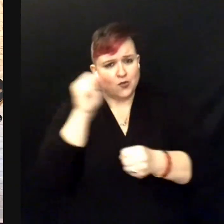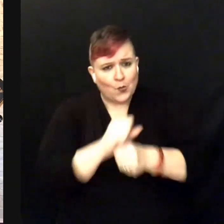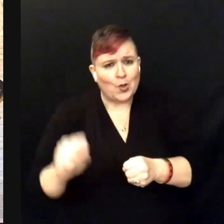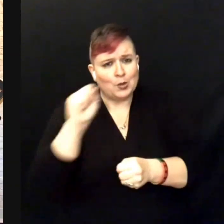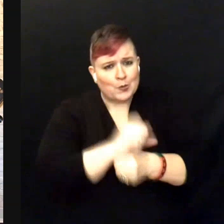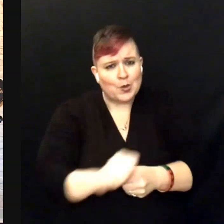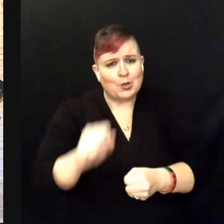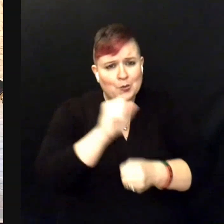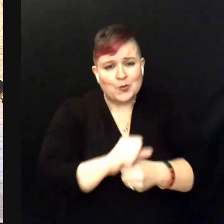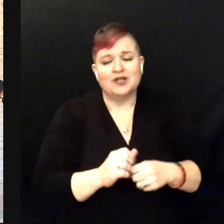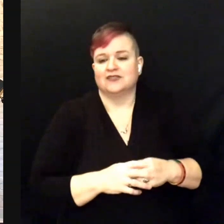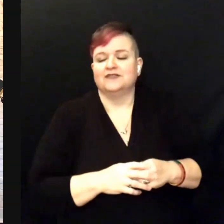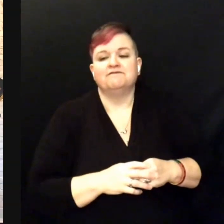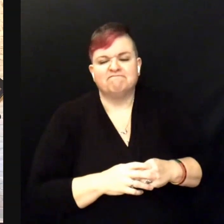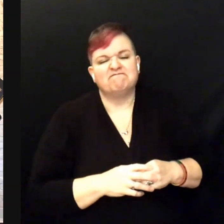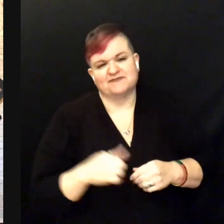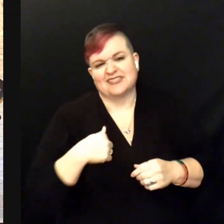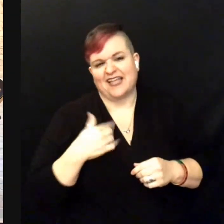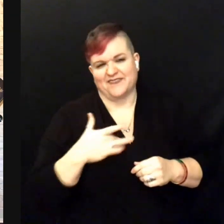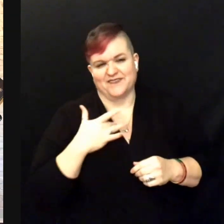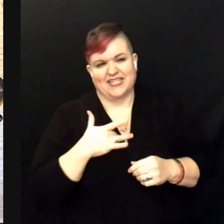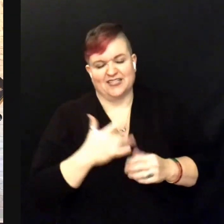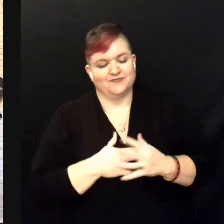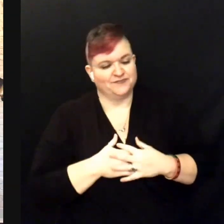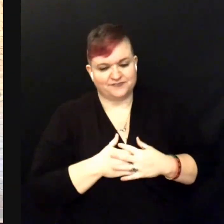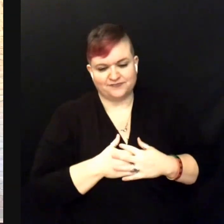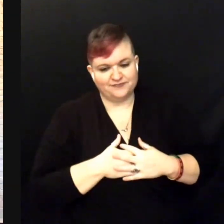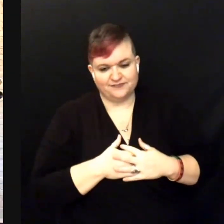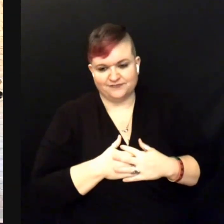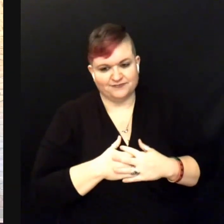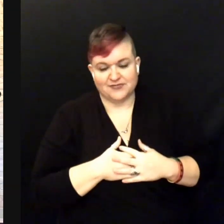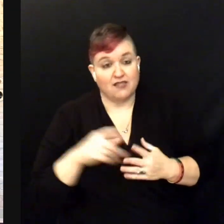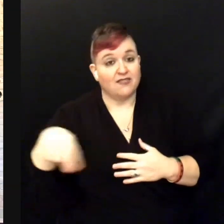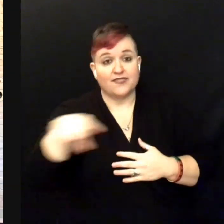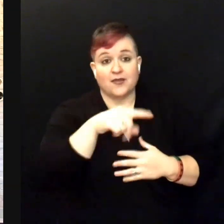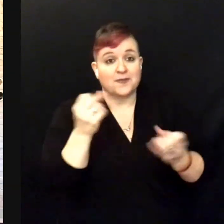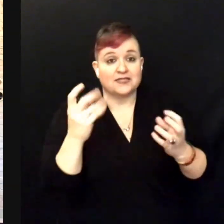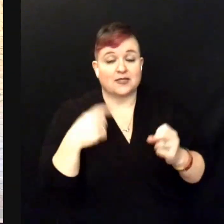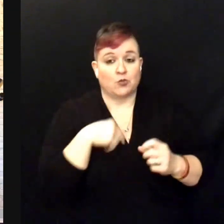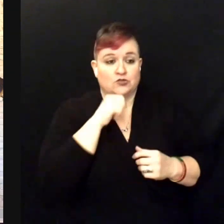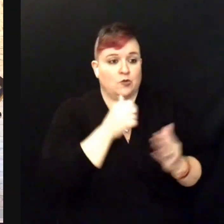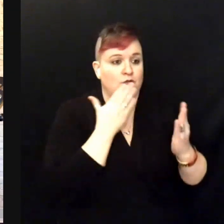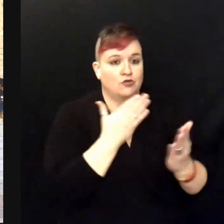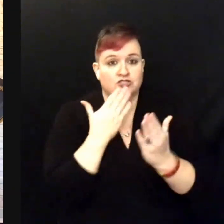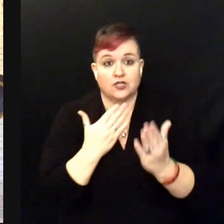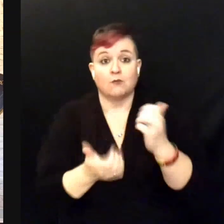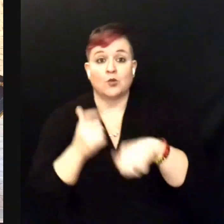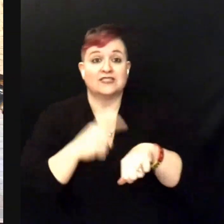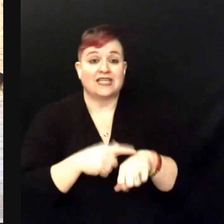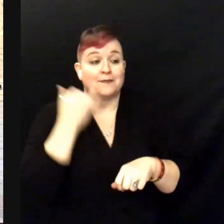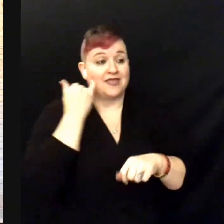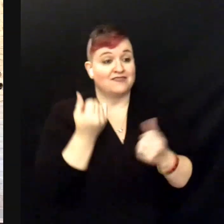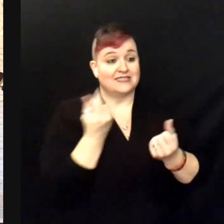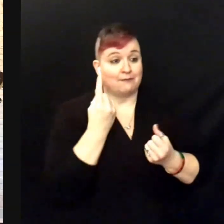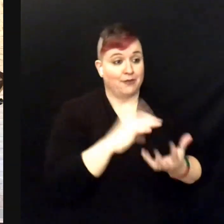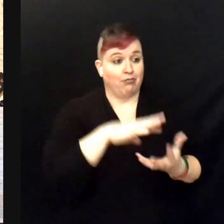and i do feel under appreciated the first people we yell at when things go wrong.